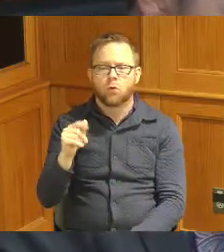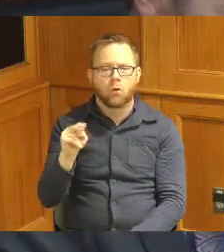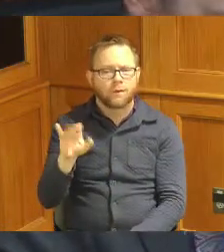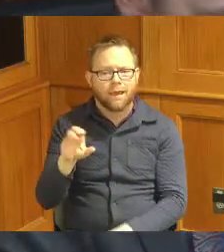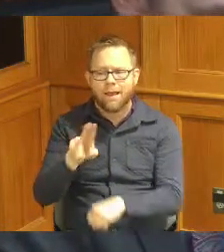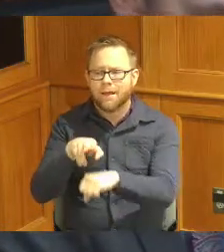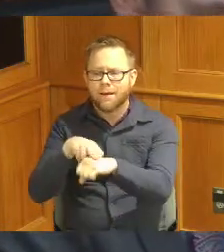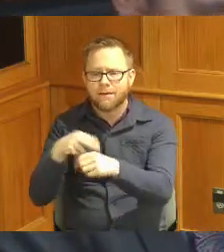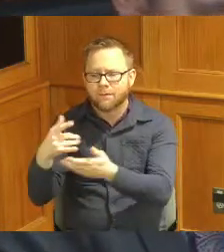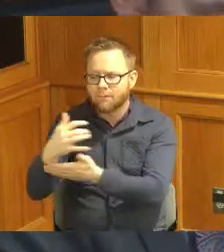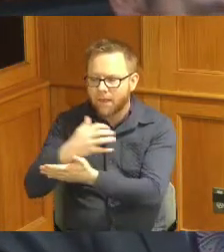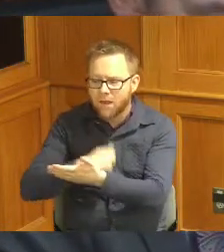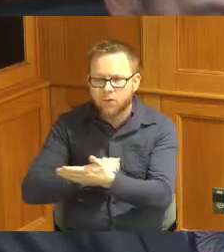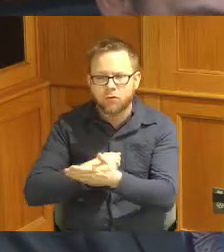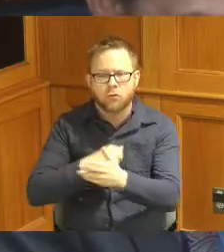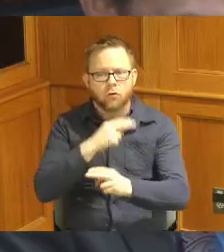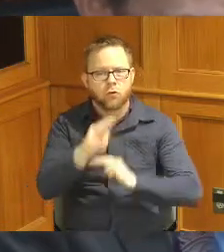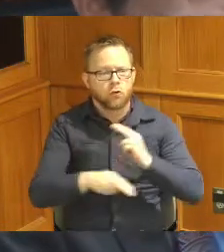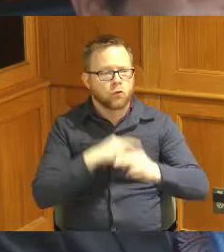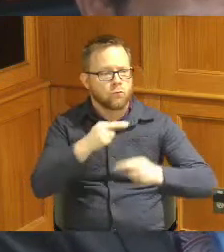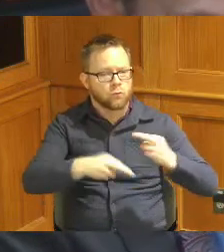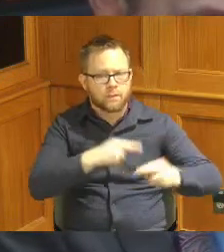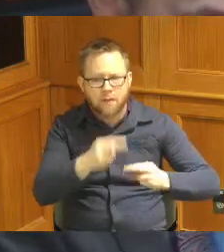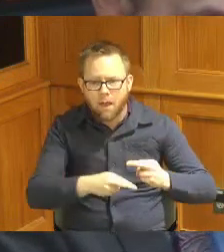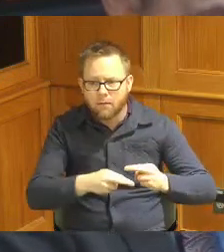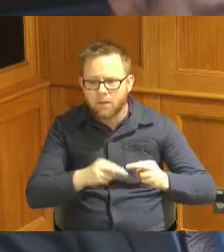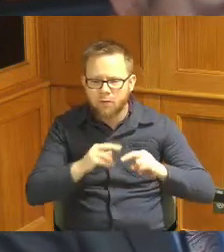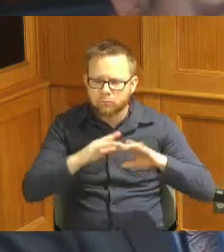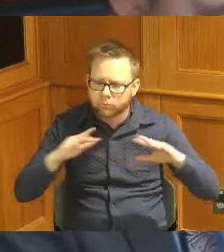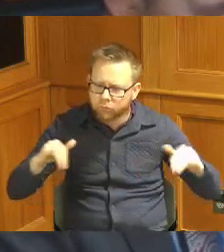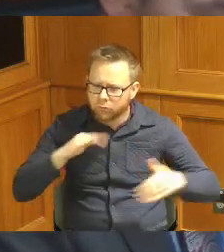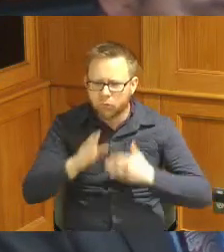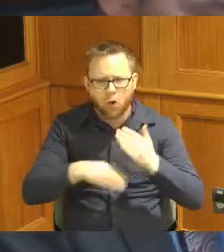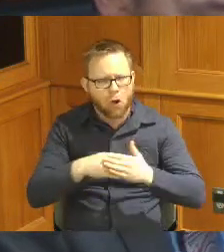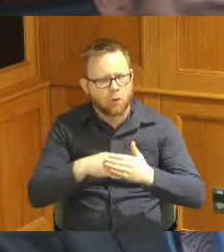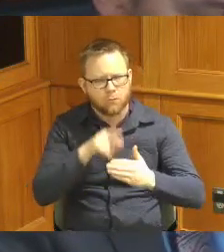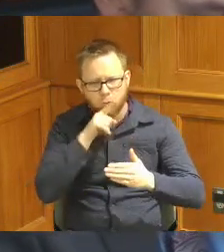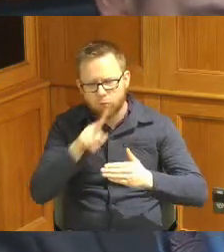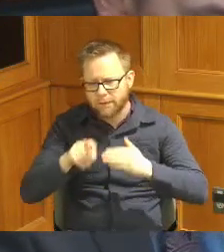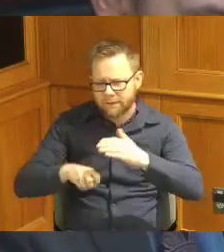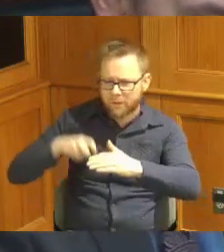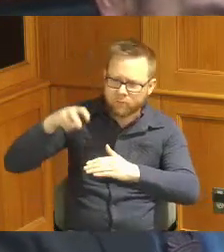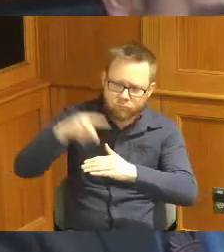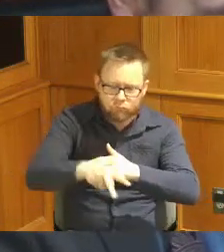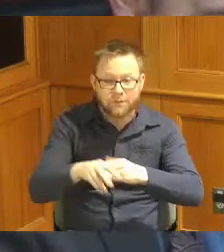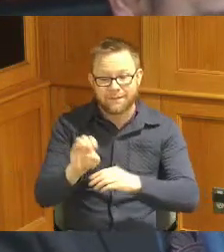Universal recycling we're talking about all the progressive things the county can do EVS related